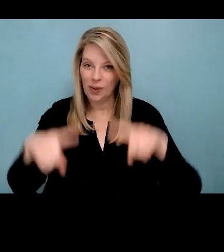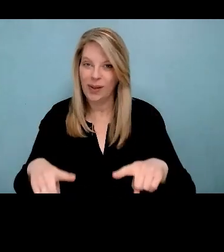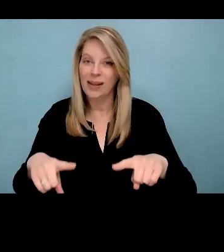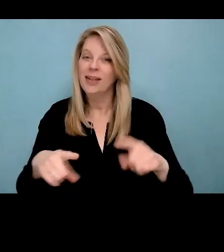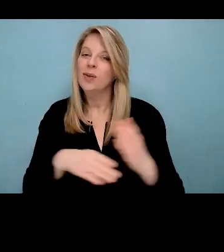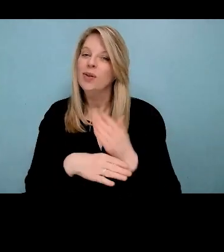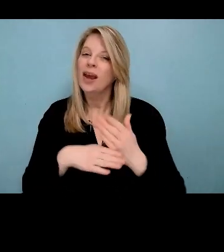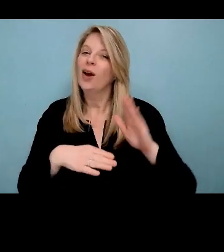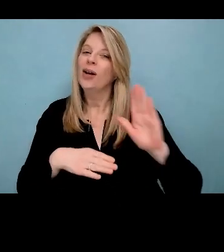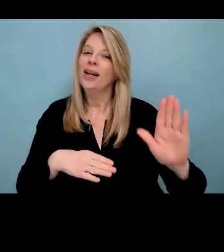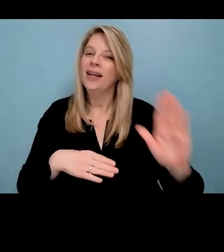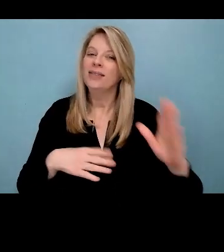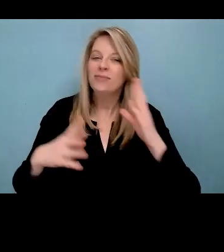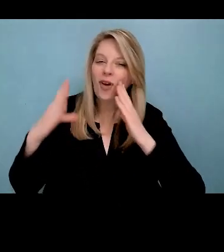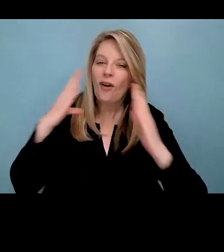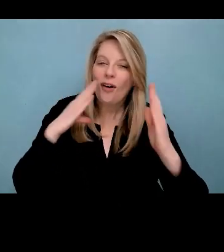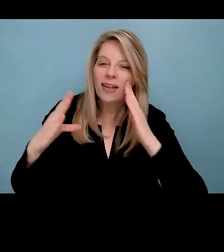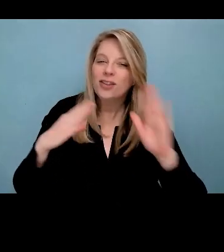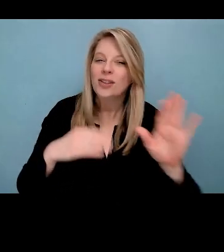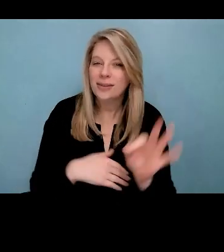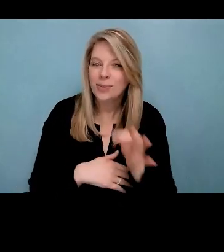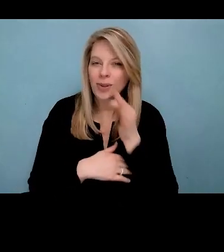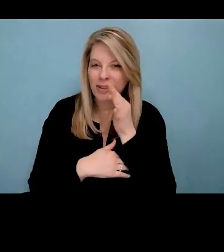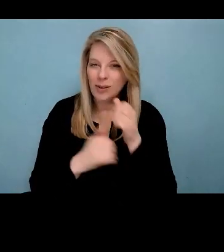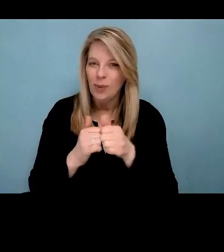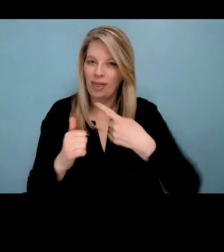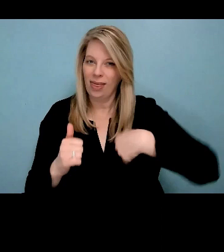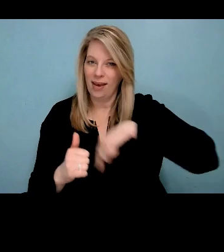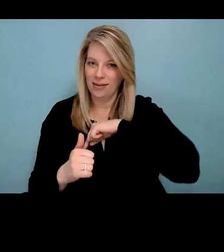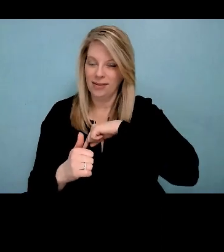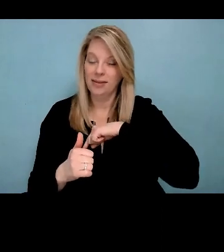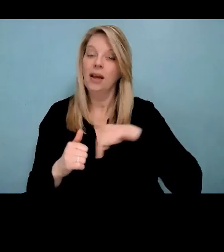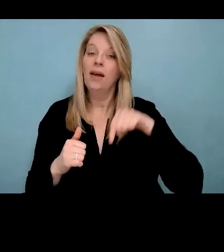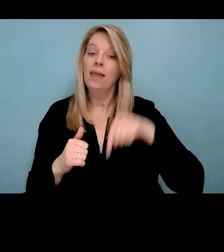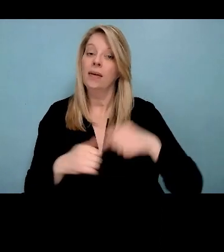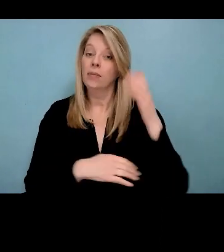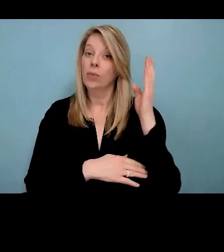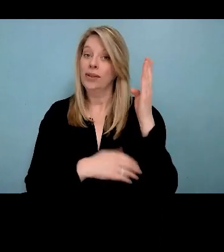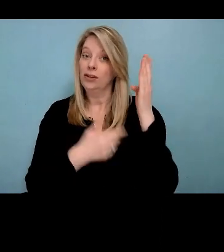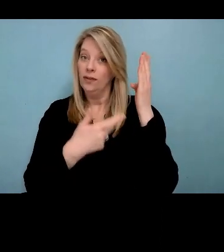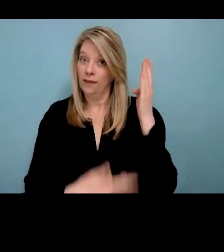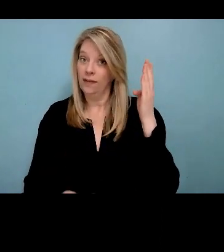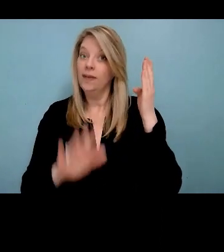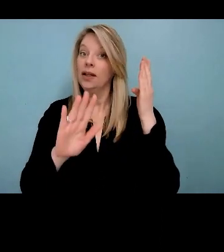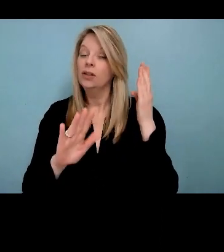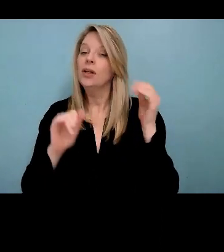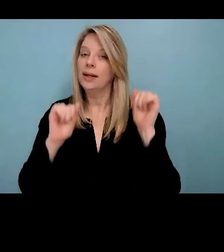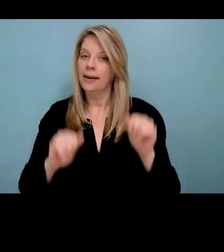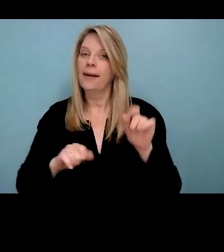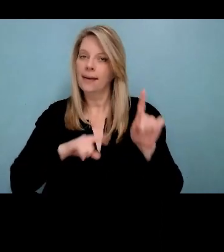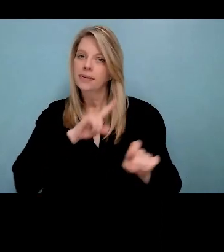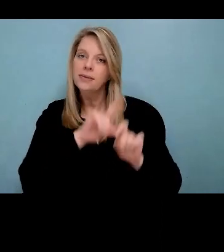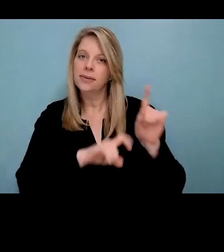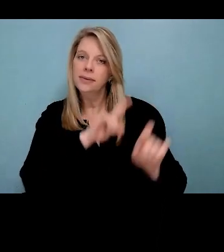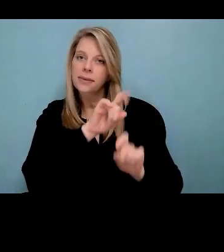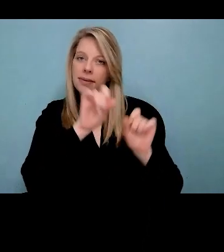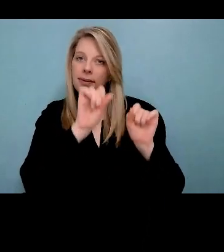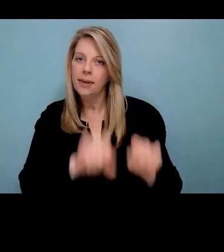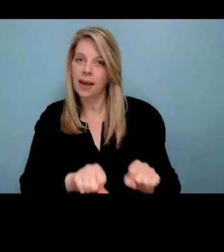the definition. I'm all I also want to encourage folks to participate there'll be a couple times when I'll ask folks to think about some questions